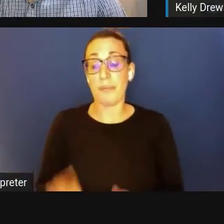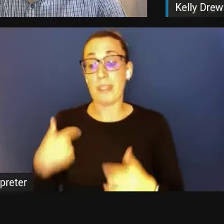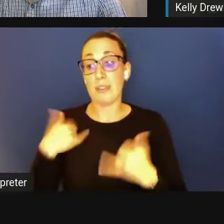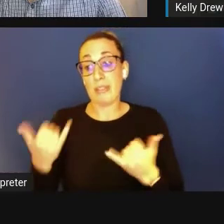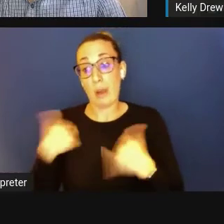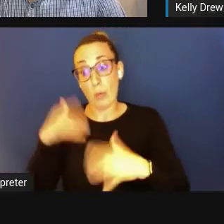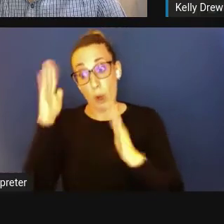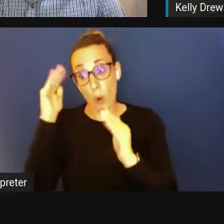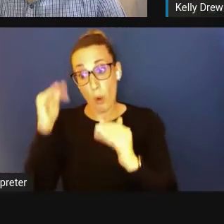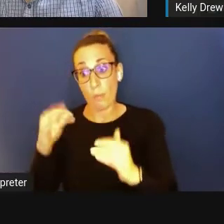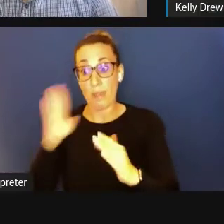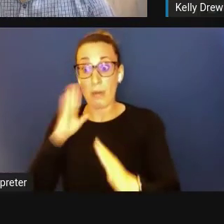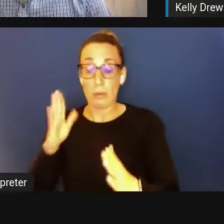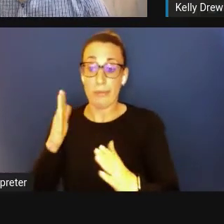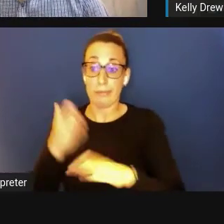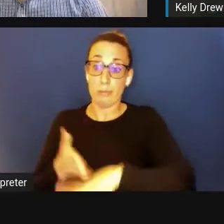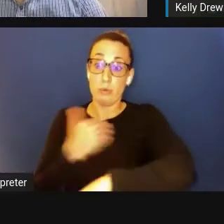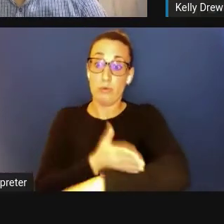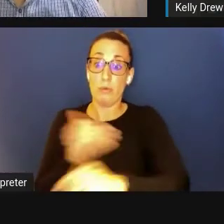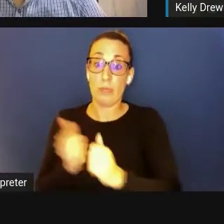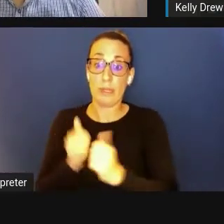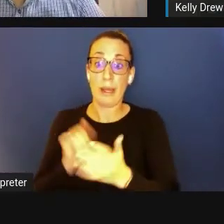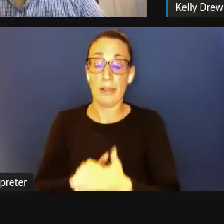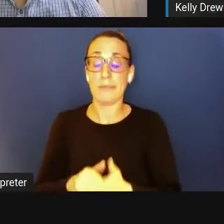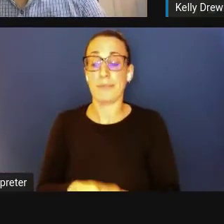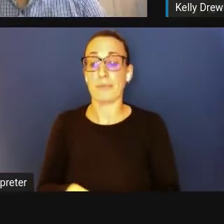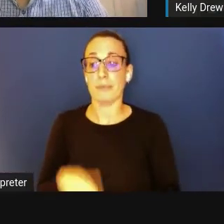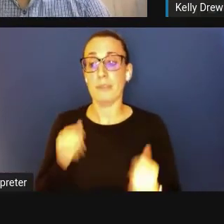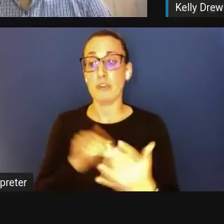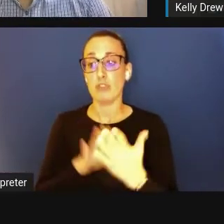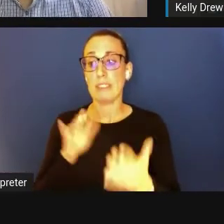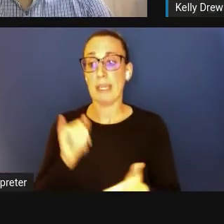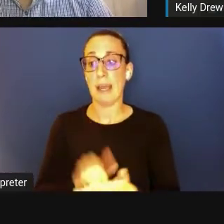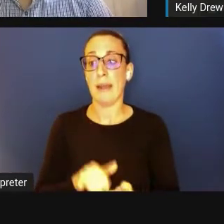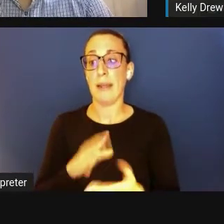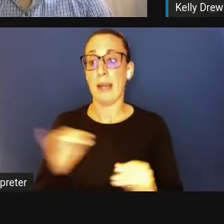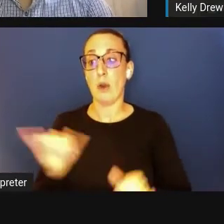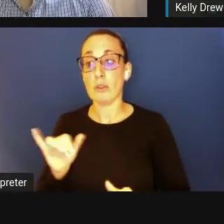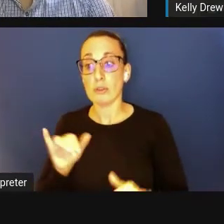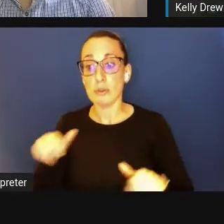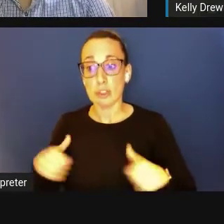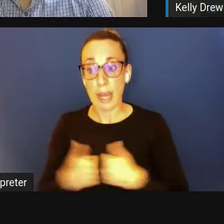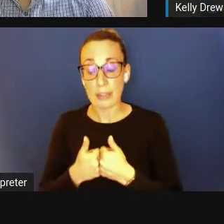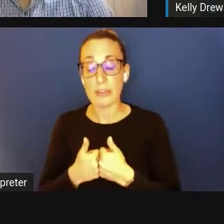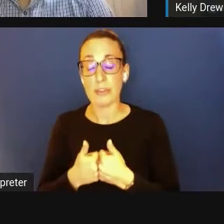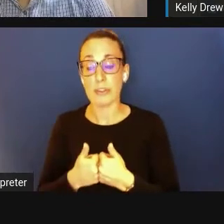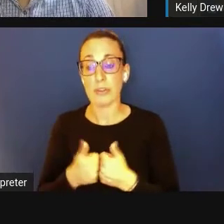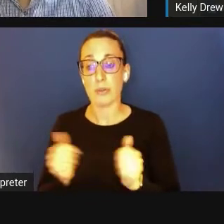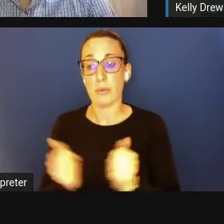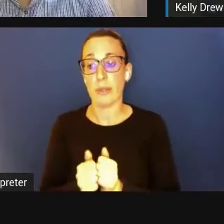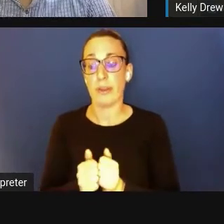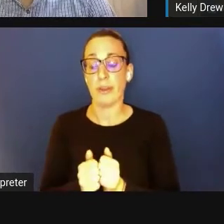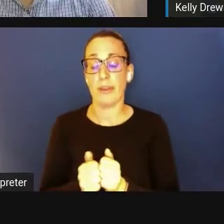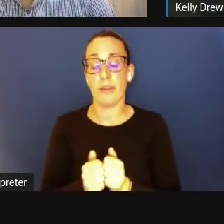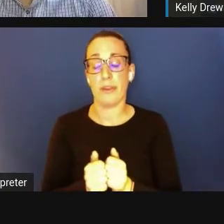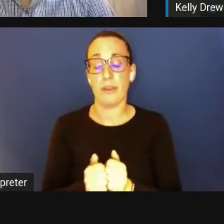There's also a challenge with .. . and maybe the supplement .. .